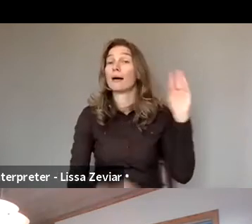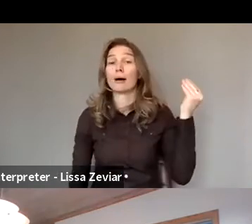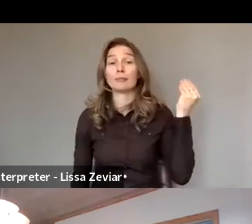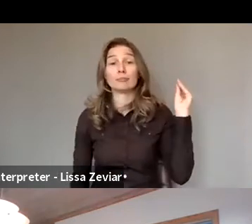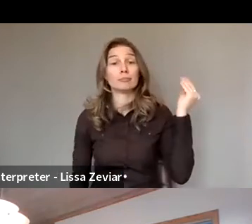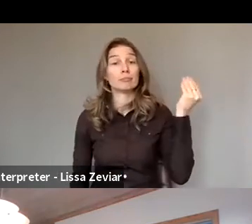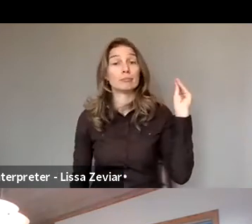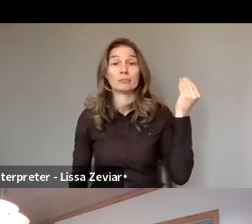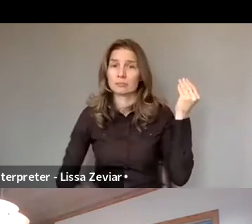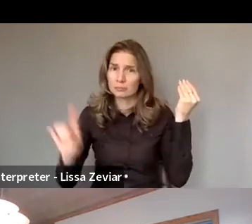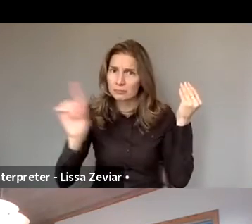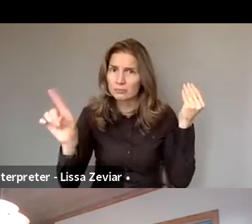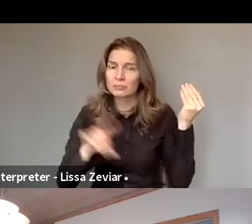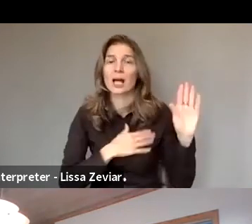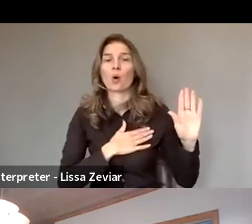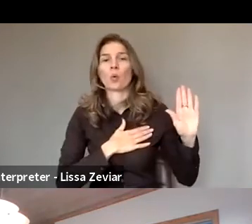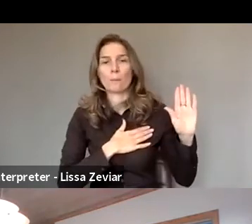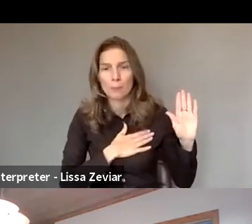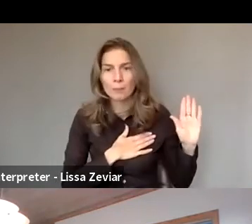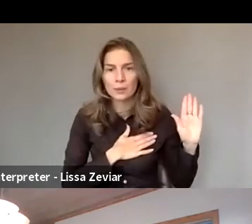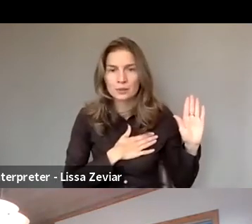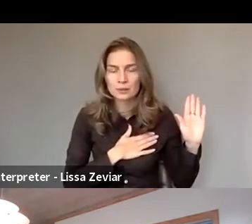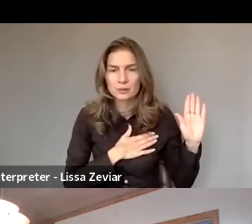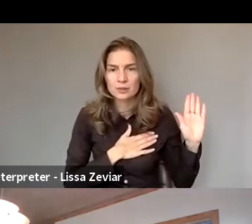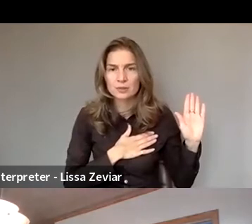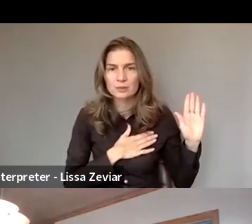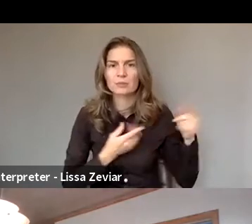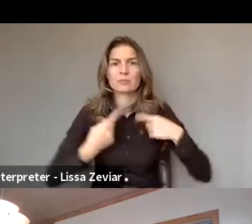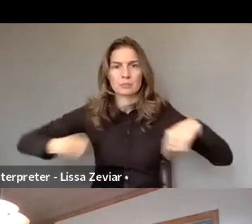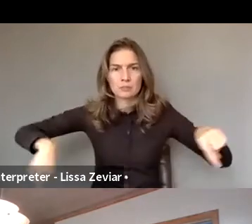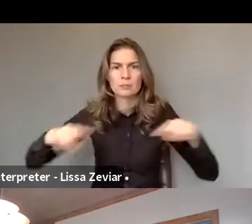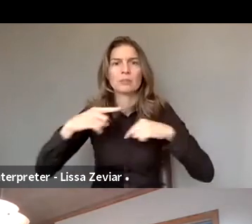a commitment that we'll have to adhere to.